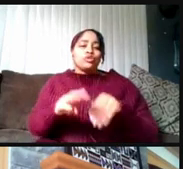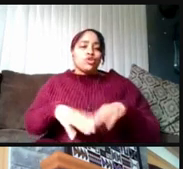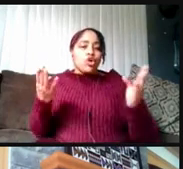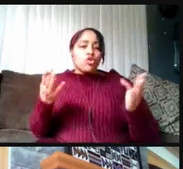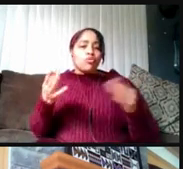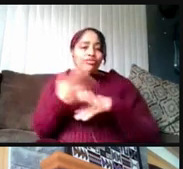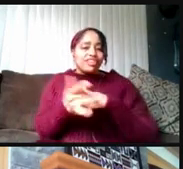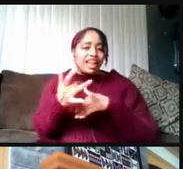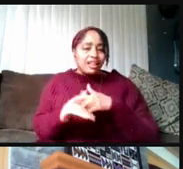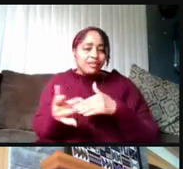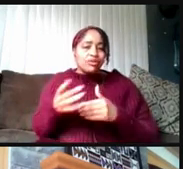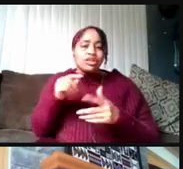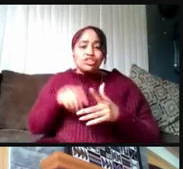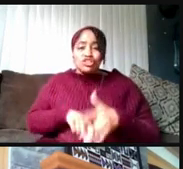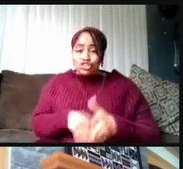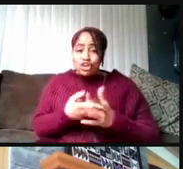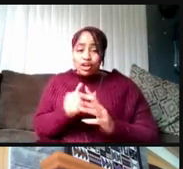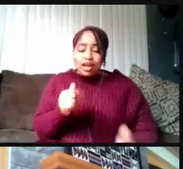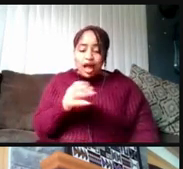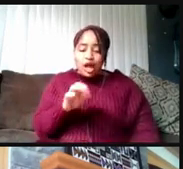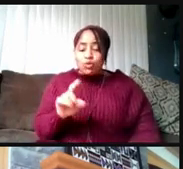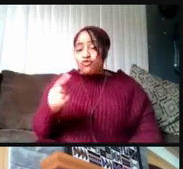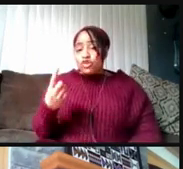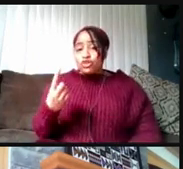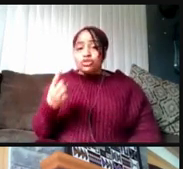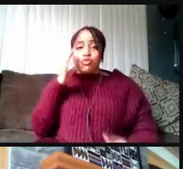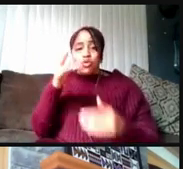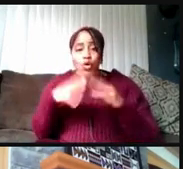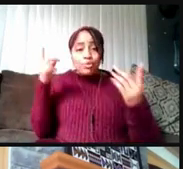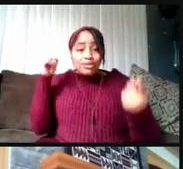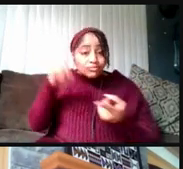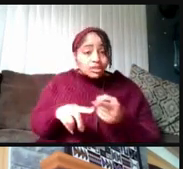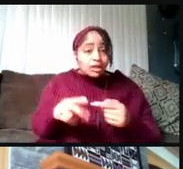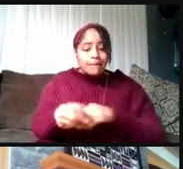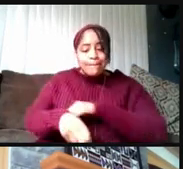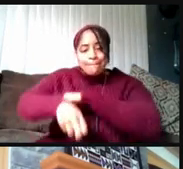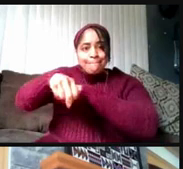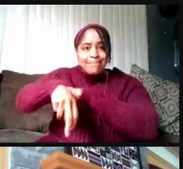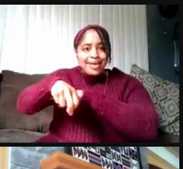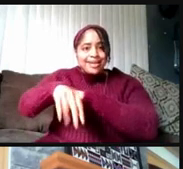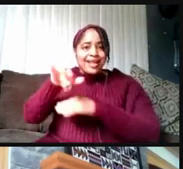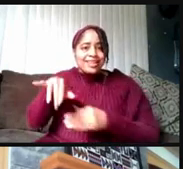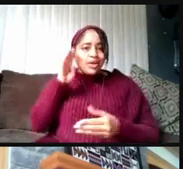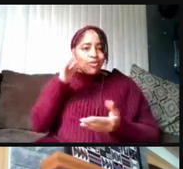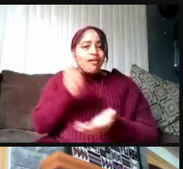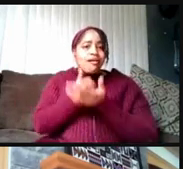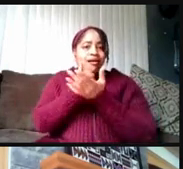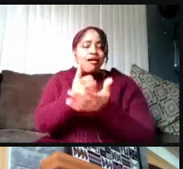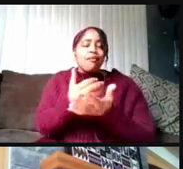and starting April, 1 will be open until midnight. And this will really help with more study spaces